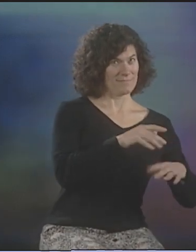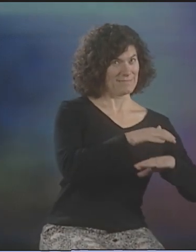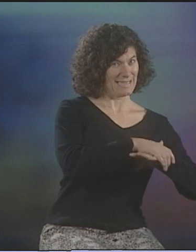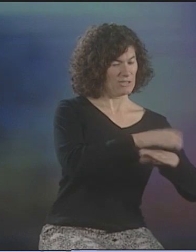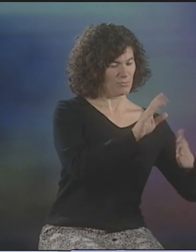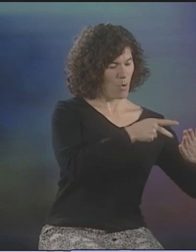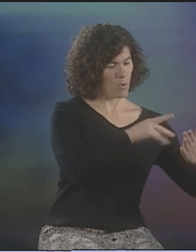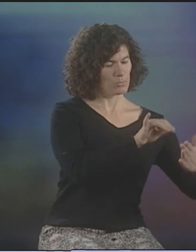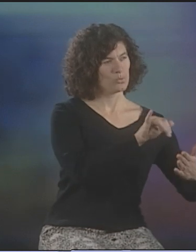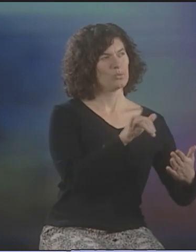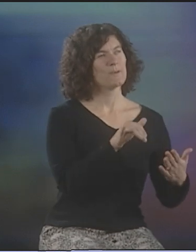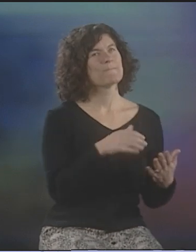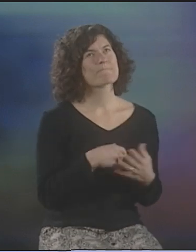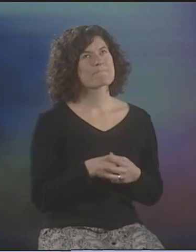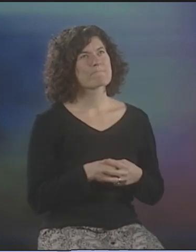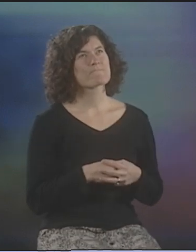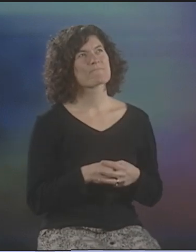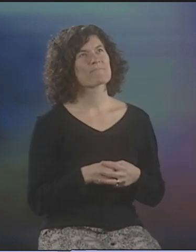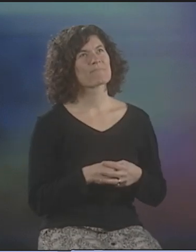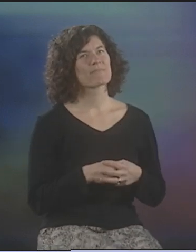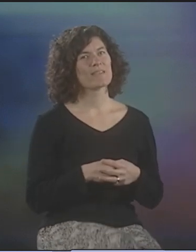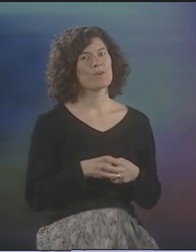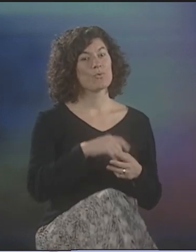BOTH SIGNED AND ENGLISH POETRY...